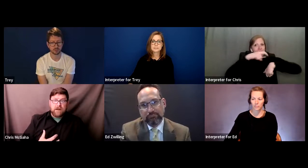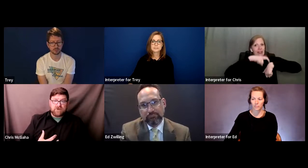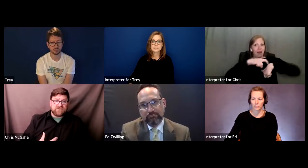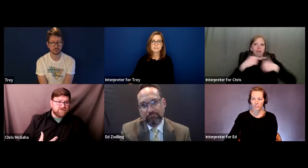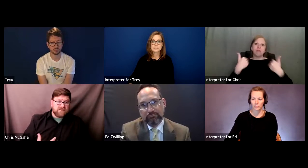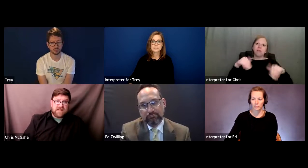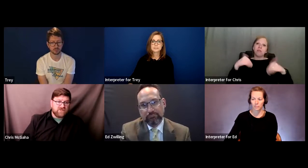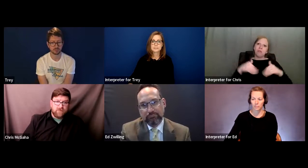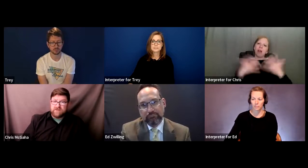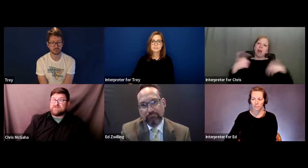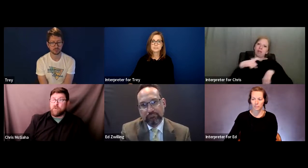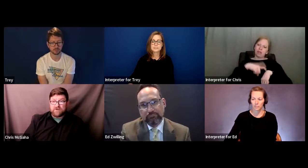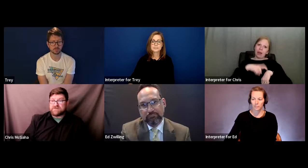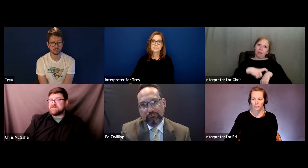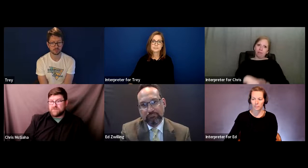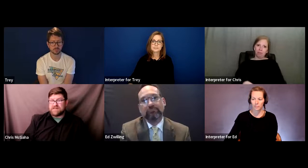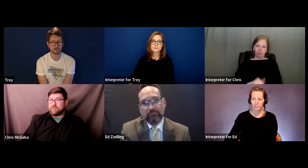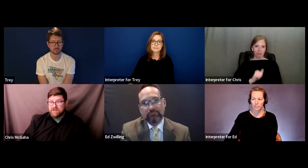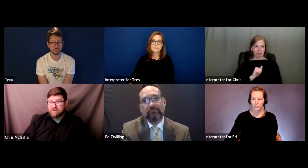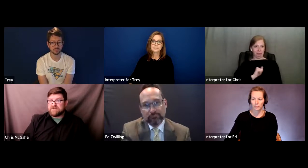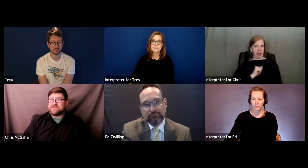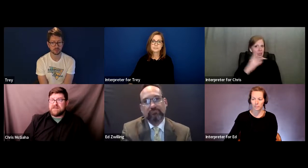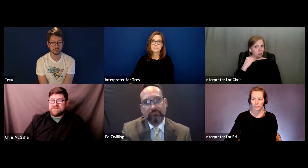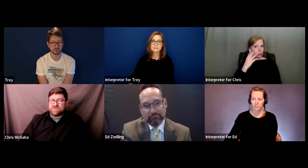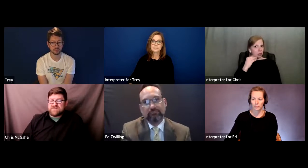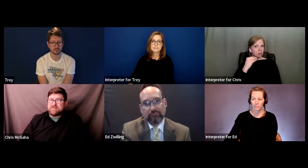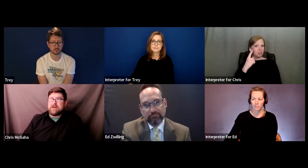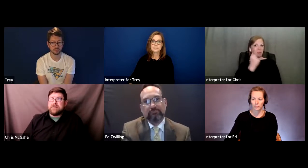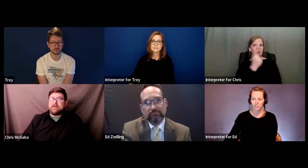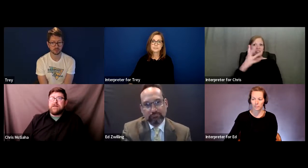My personal experience, I interpreted sports for several years in the school system that